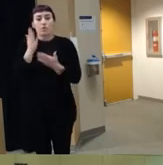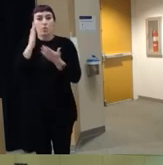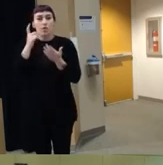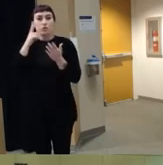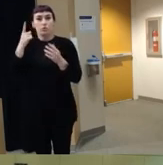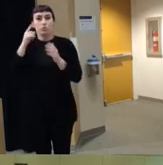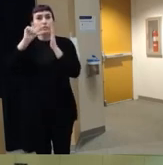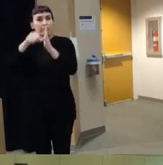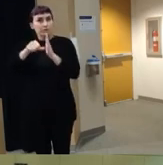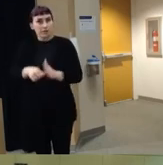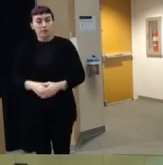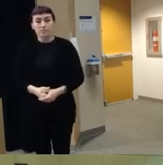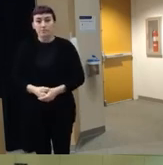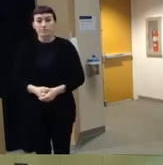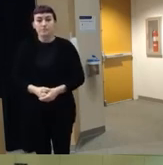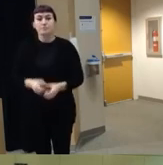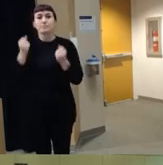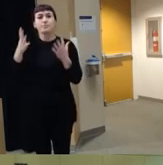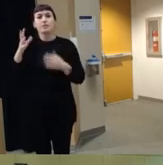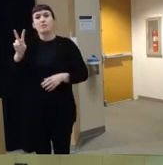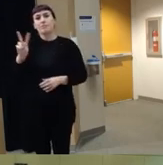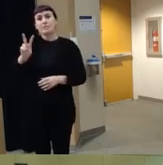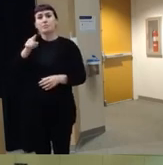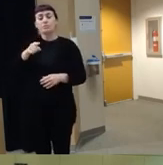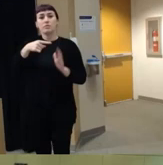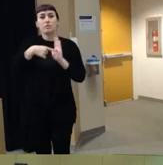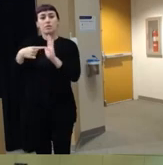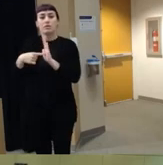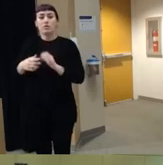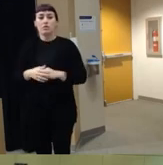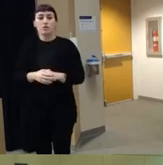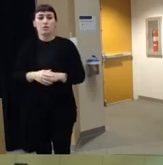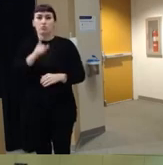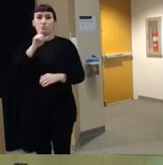attention to um many of the victims in these cases are toddlers and really young children